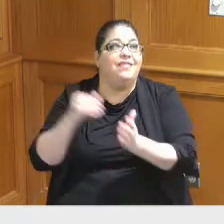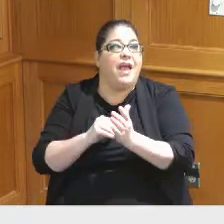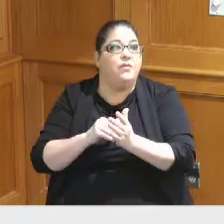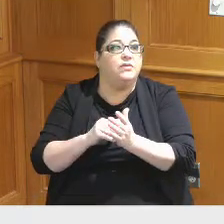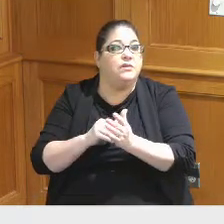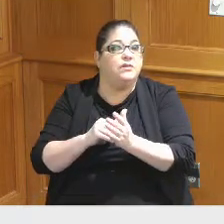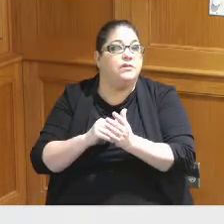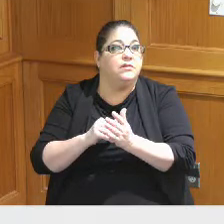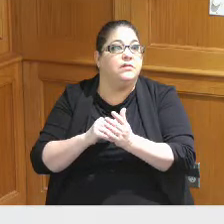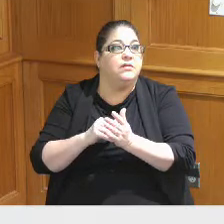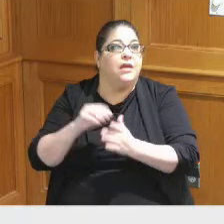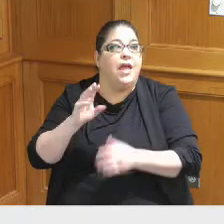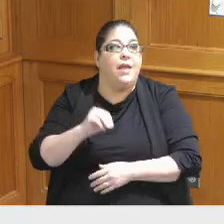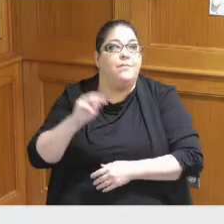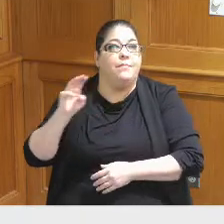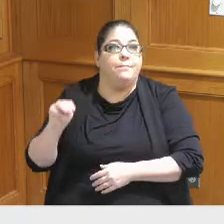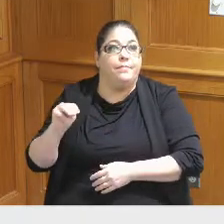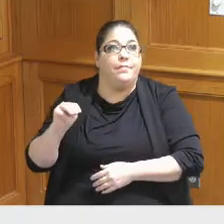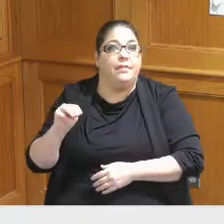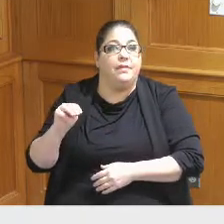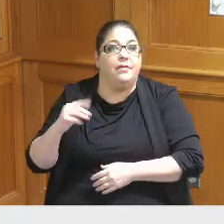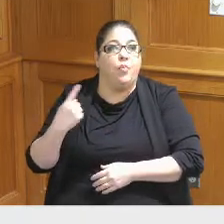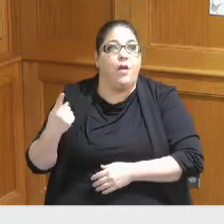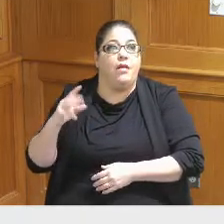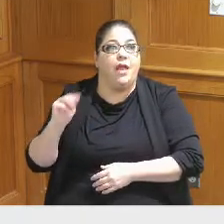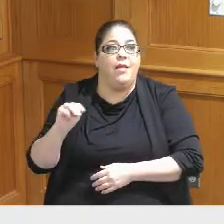the two M's or the two M's are million the 1M is is a thousand